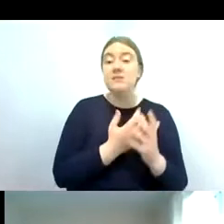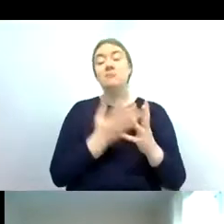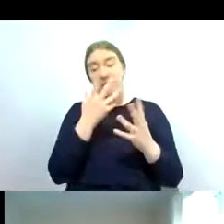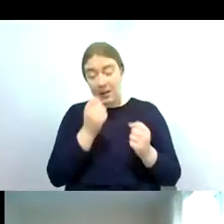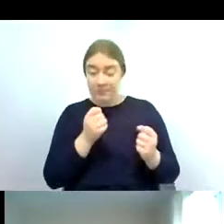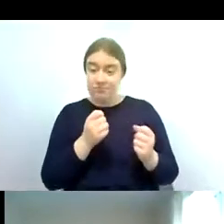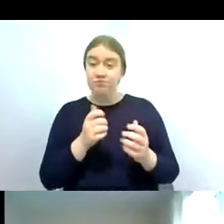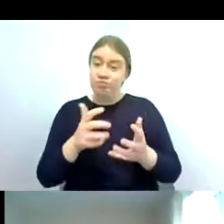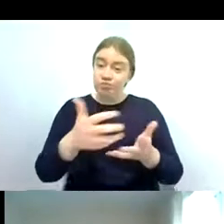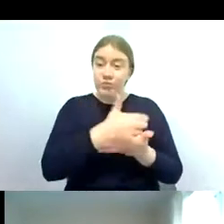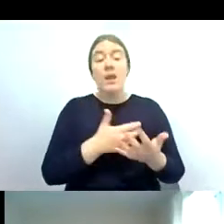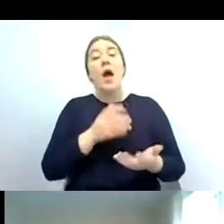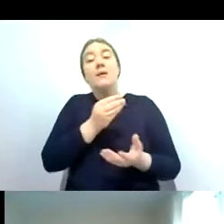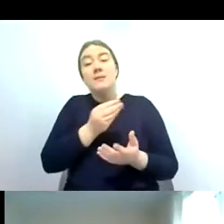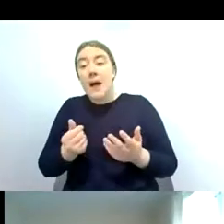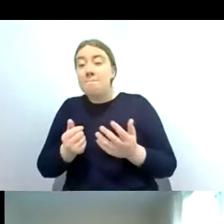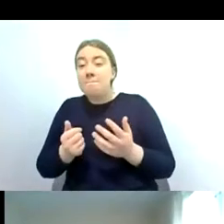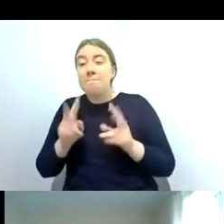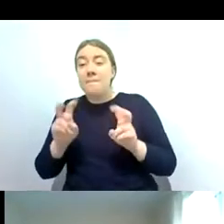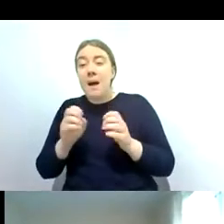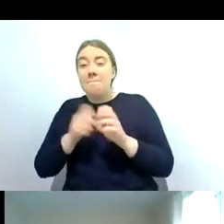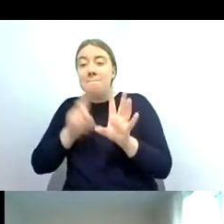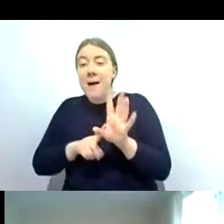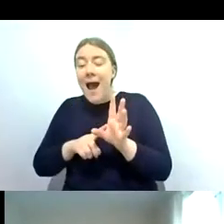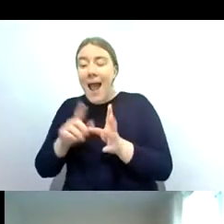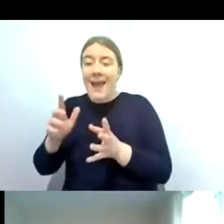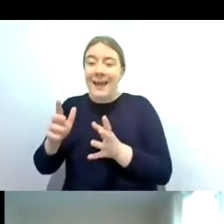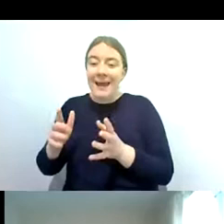some bycatch so sometimes you get a fish or crayfish in there which is always nice to see